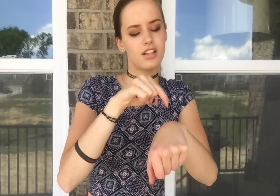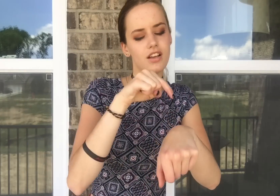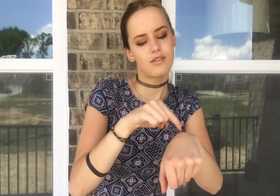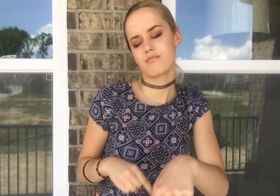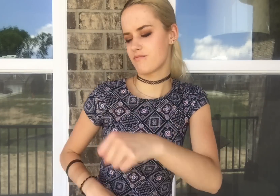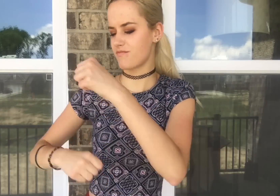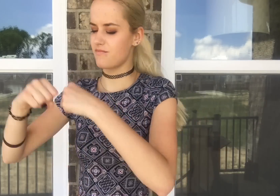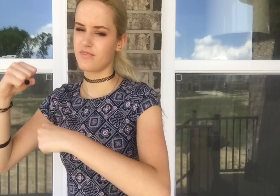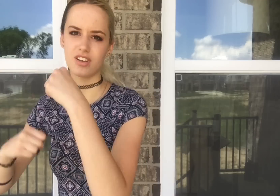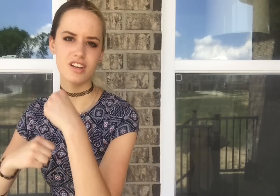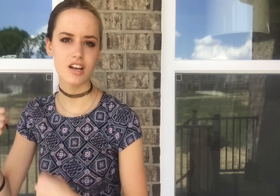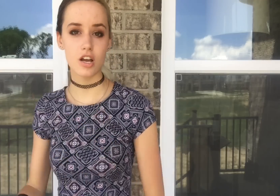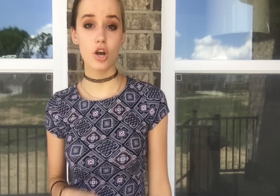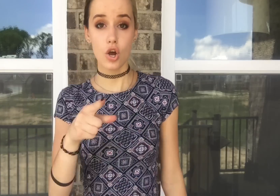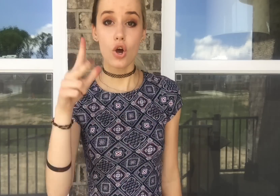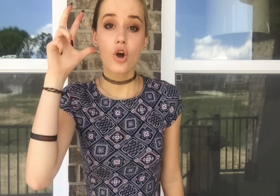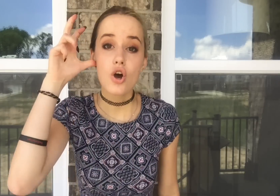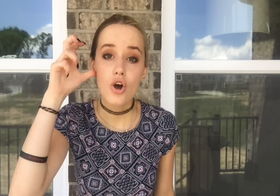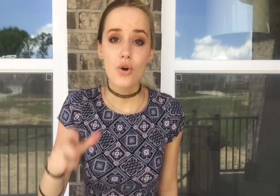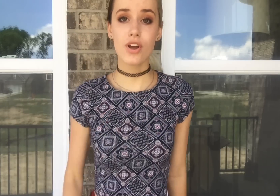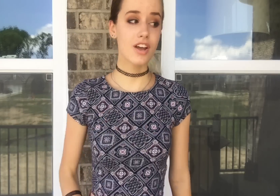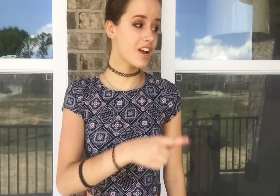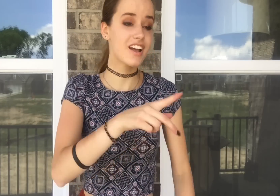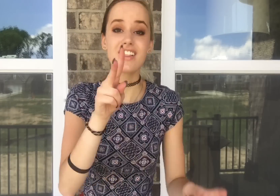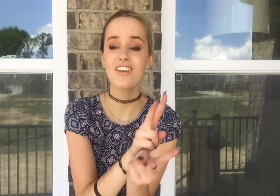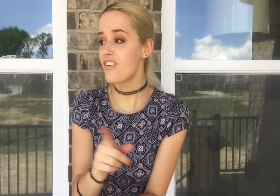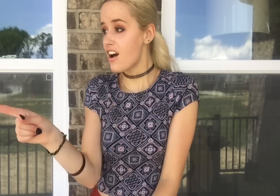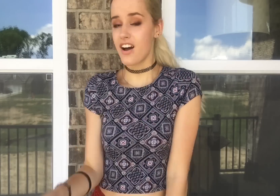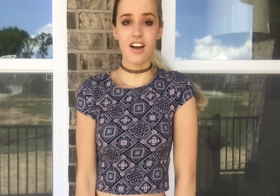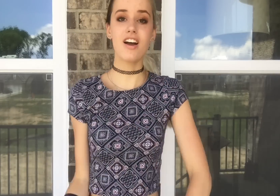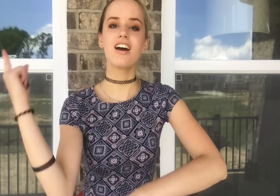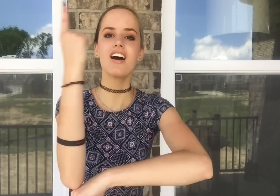The timing and structure did you hear he fucked her?